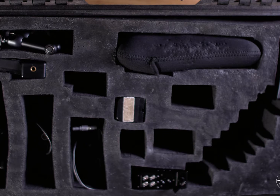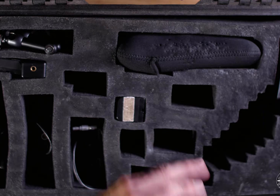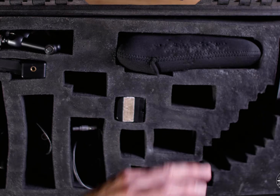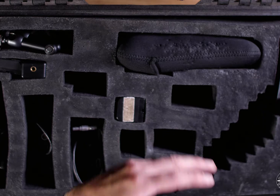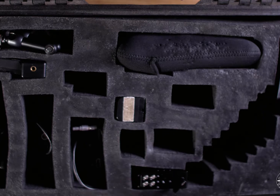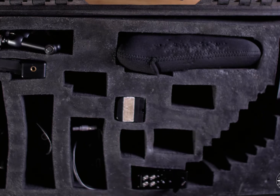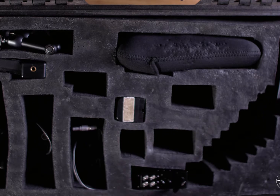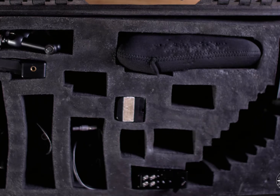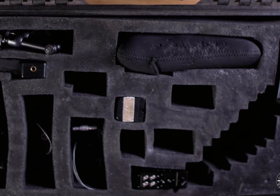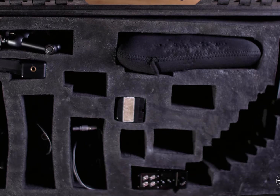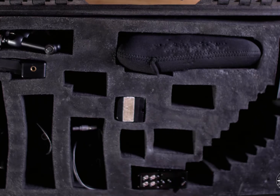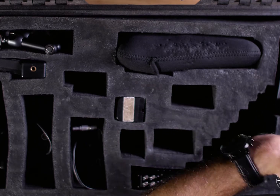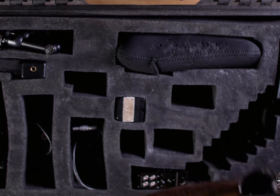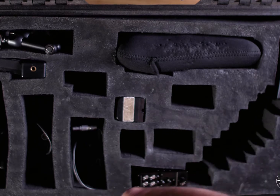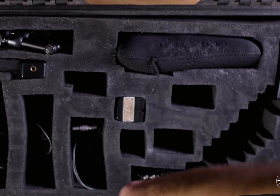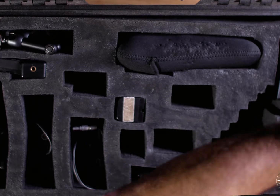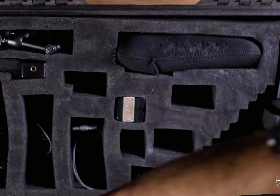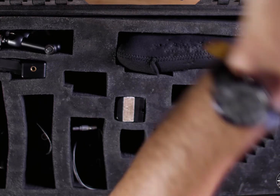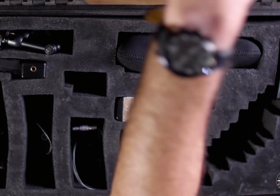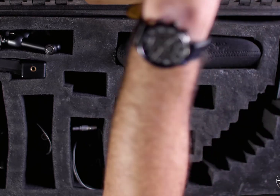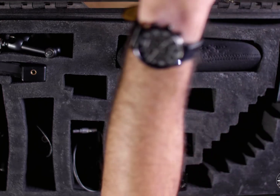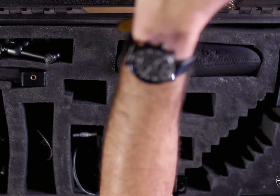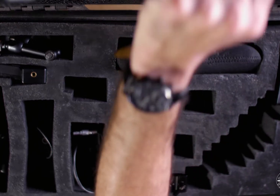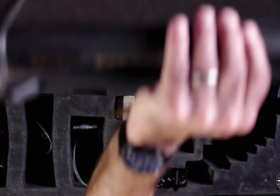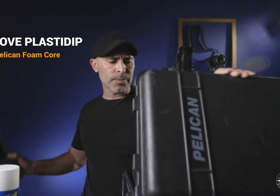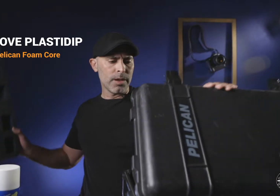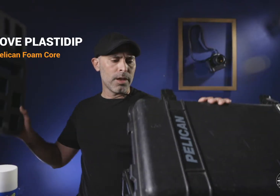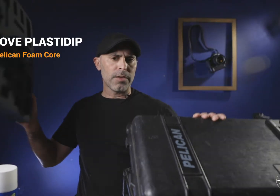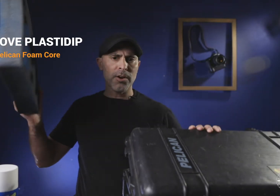foam core is something that I find is super super super important so the first